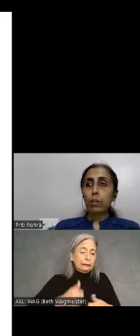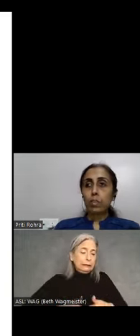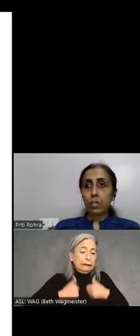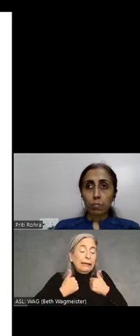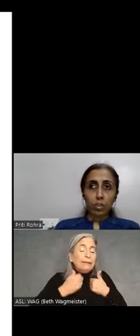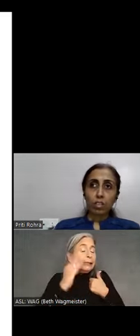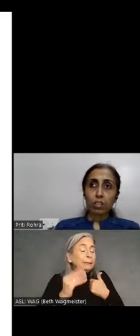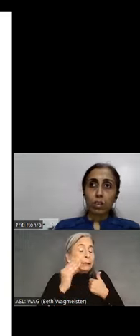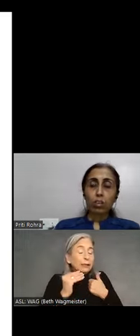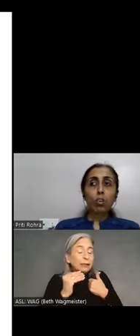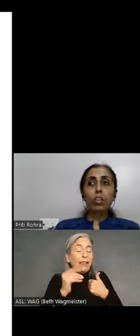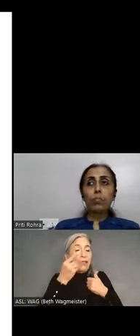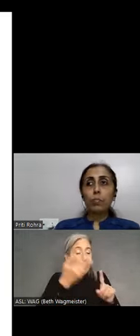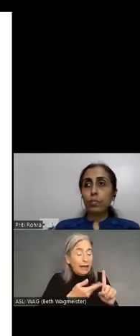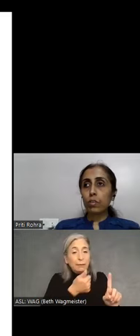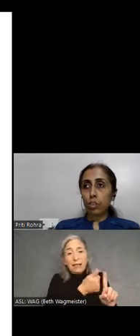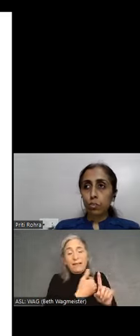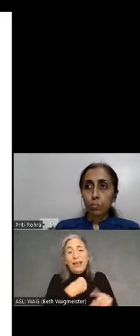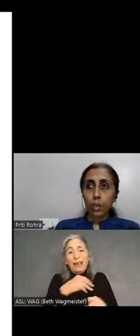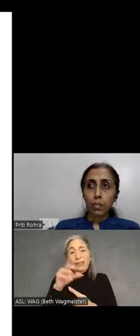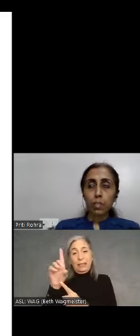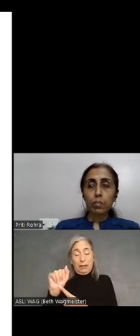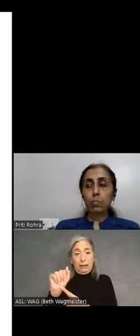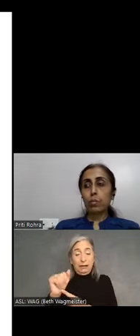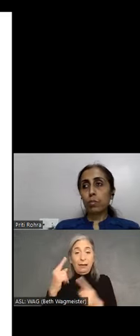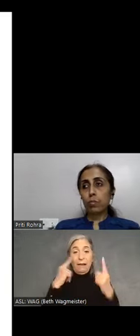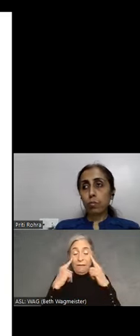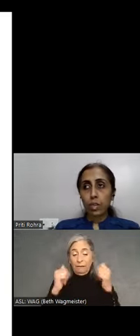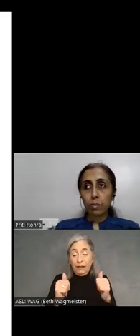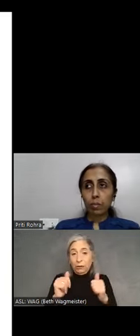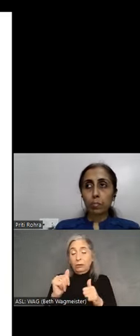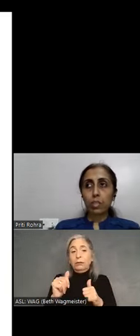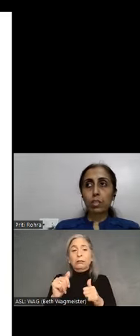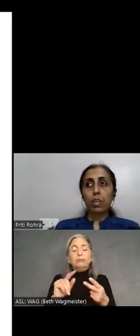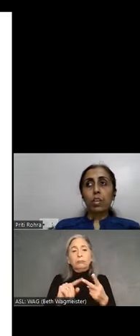with disabilities. Not only people with visual impairments, people with mobility impairments,